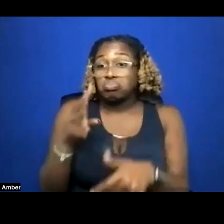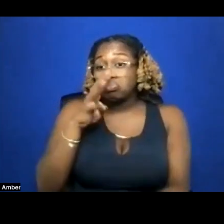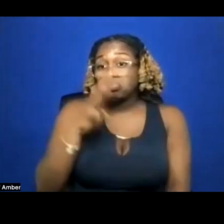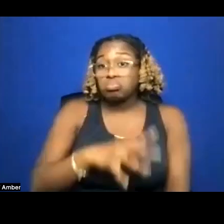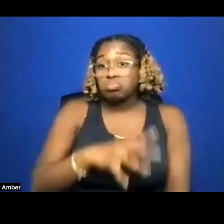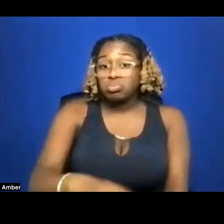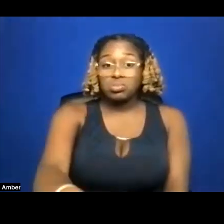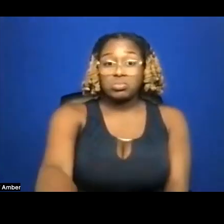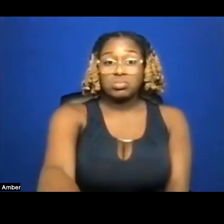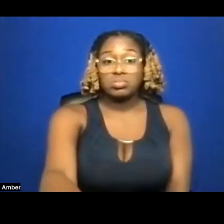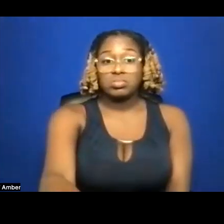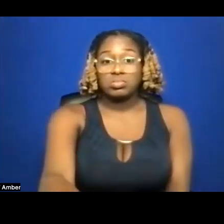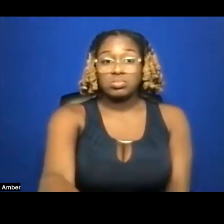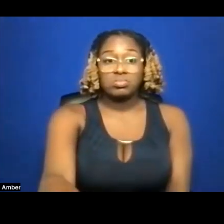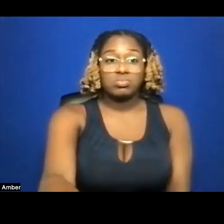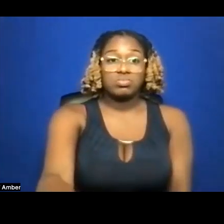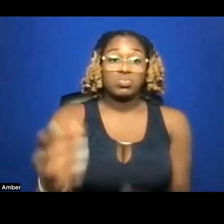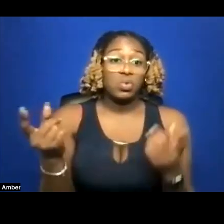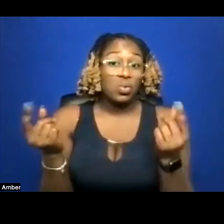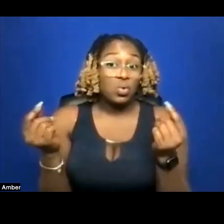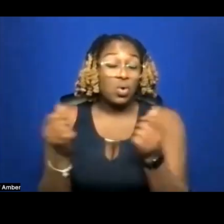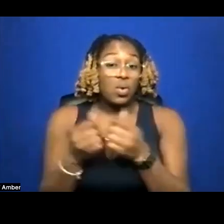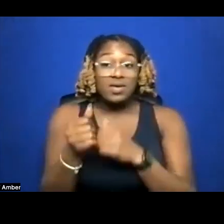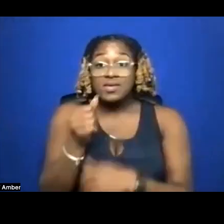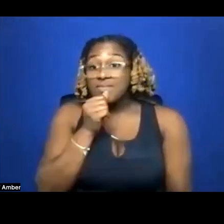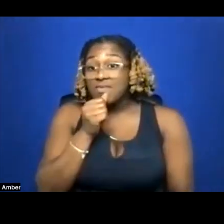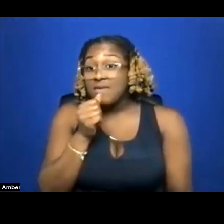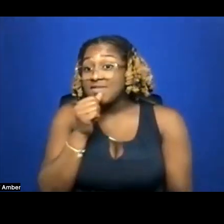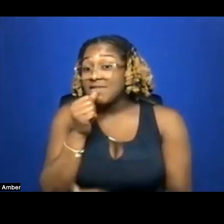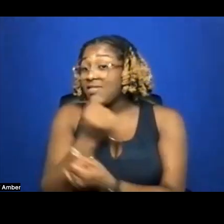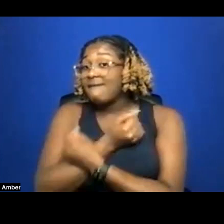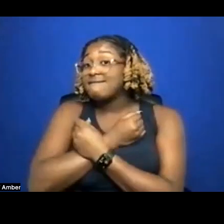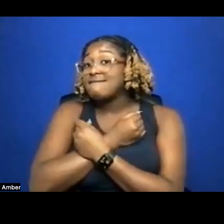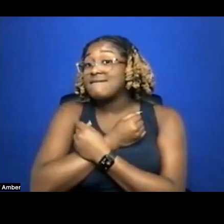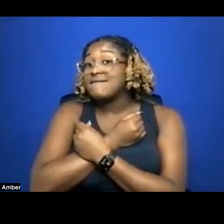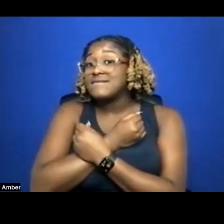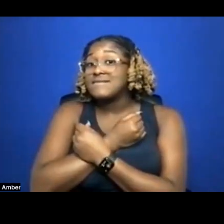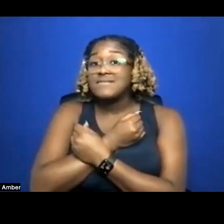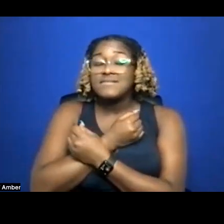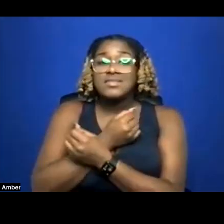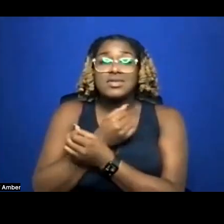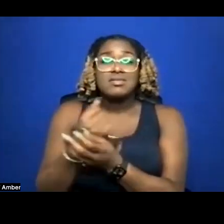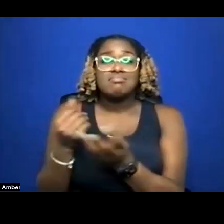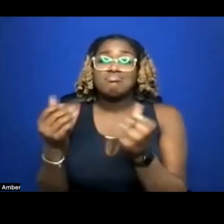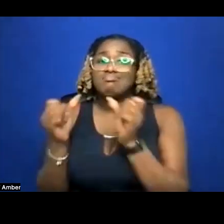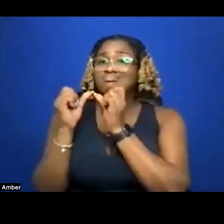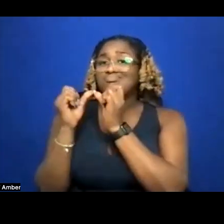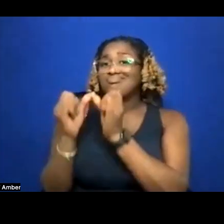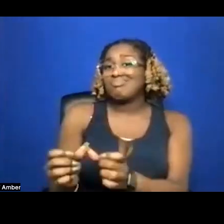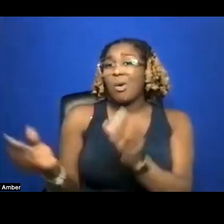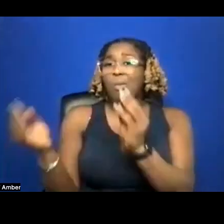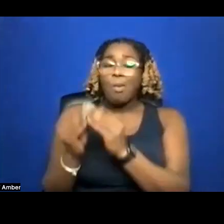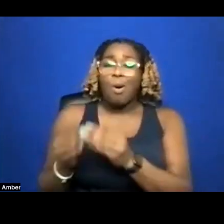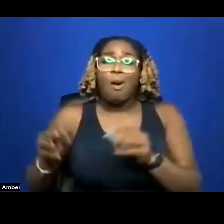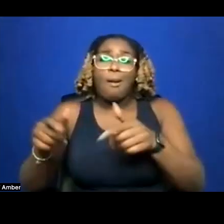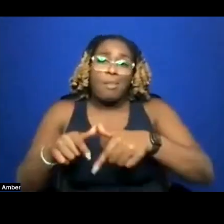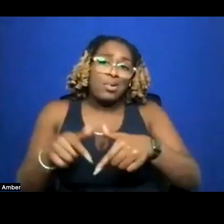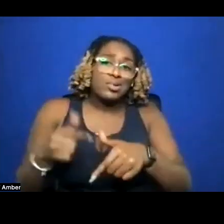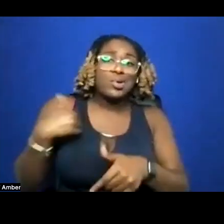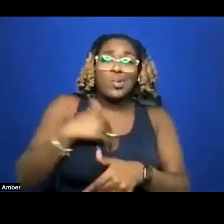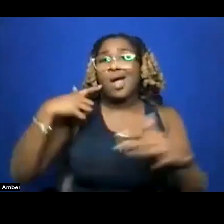What to do with this private love but moan some more? Pussy, we are loud with an insistence